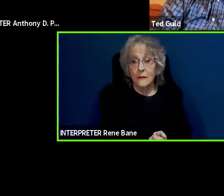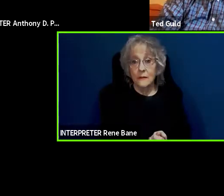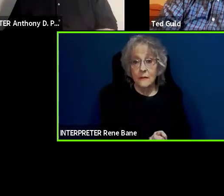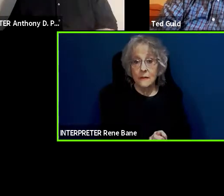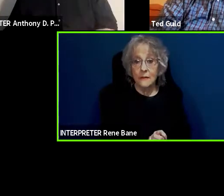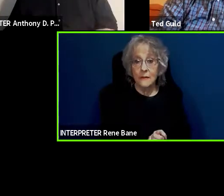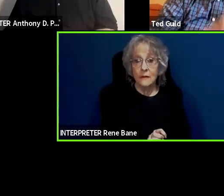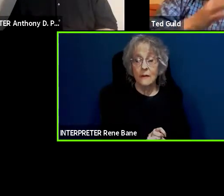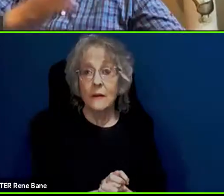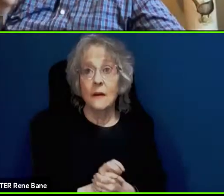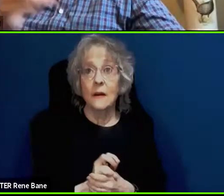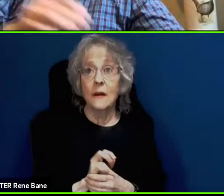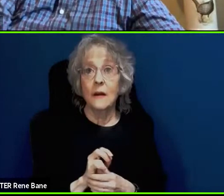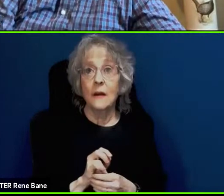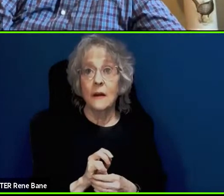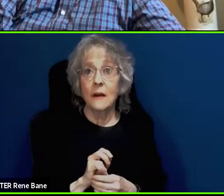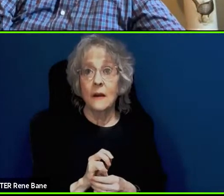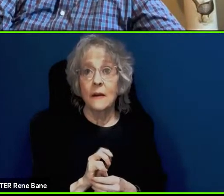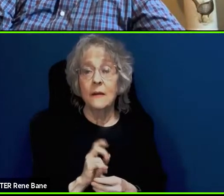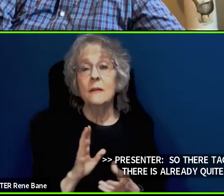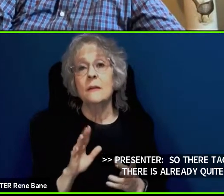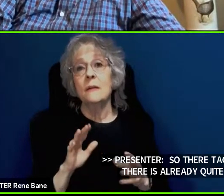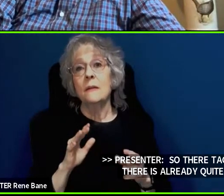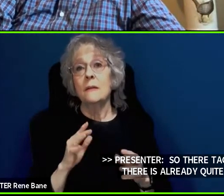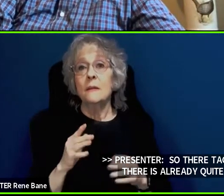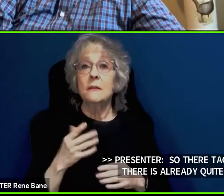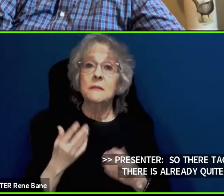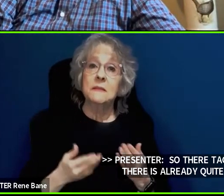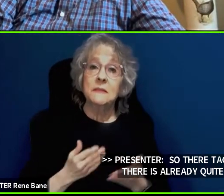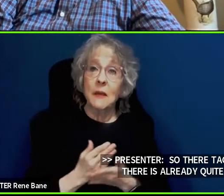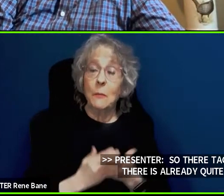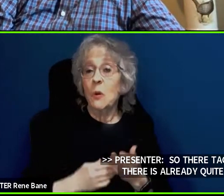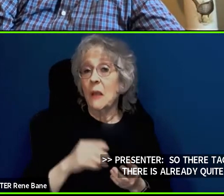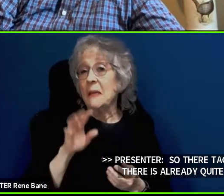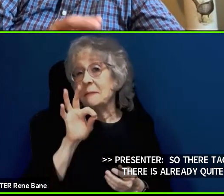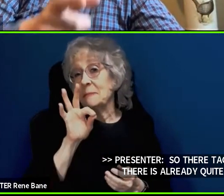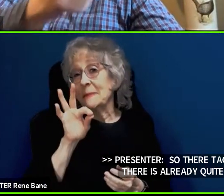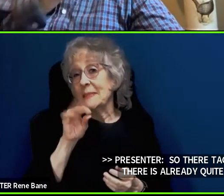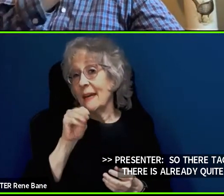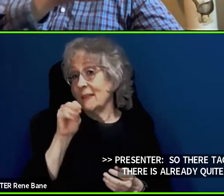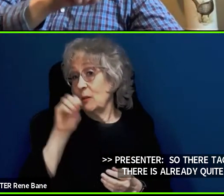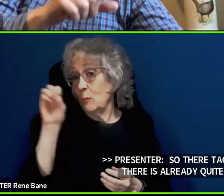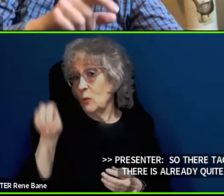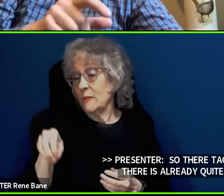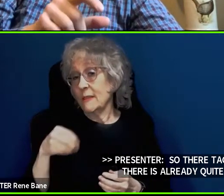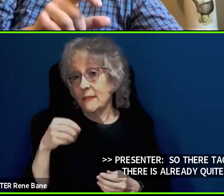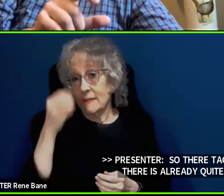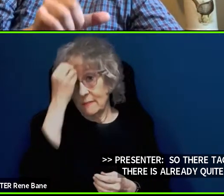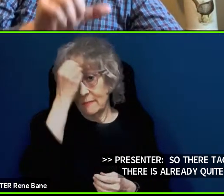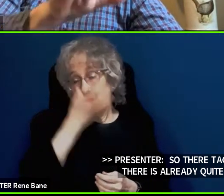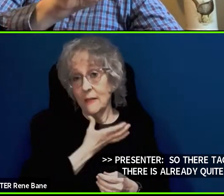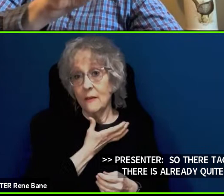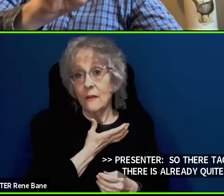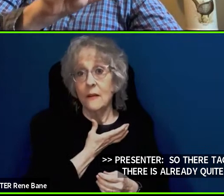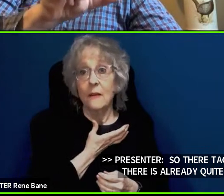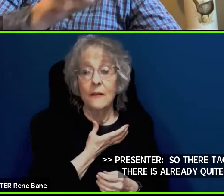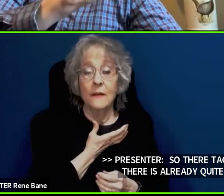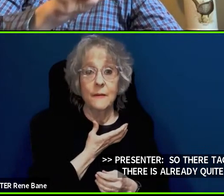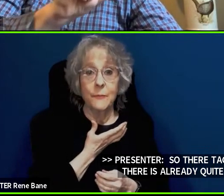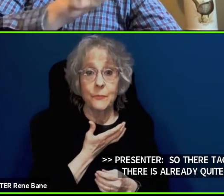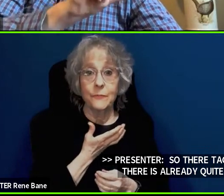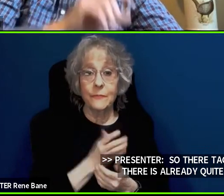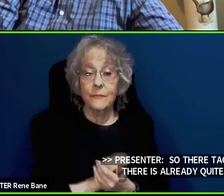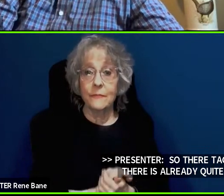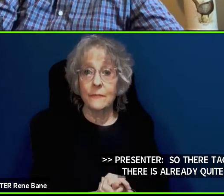in the ERC Center, probably about 90% able to tell us the front portion of the